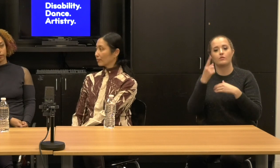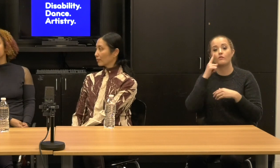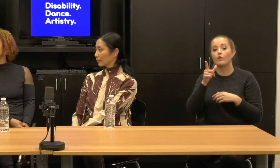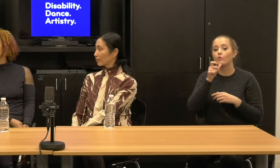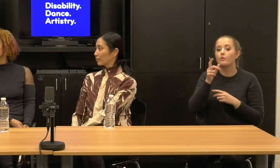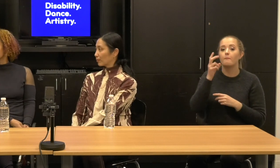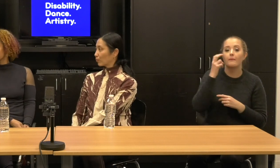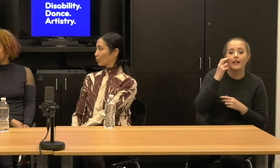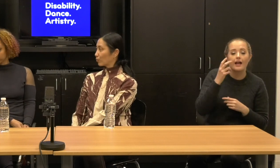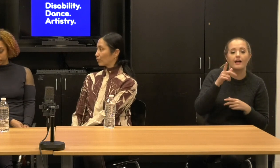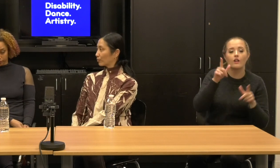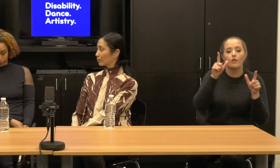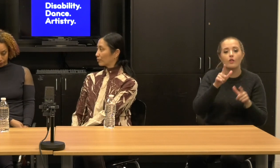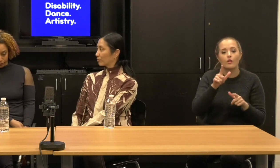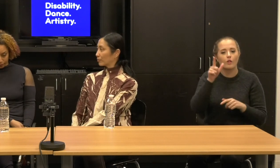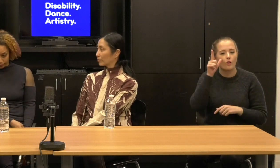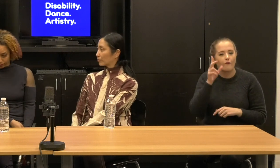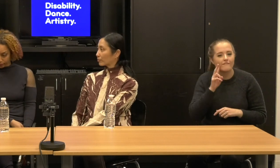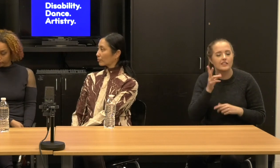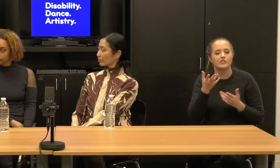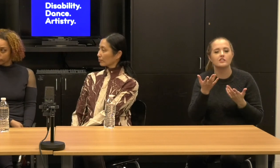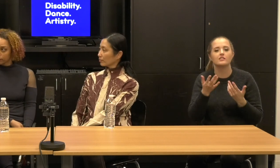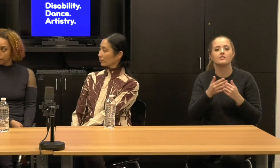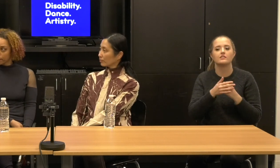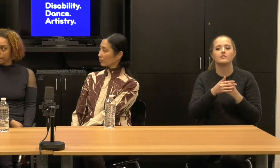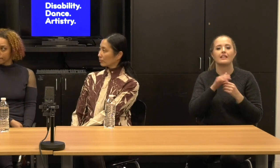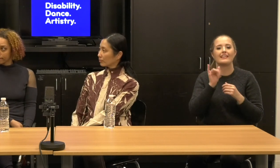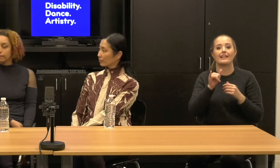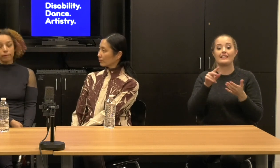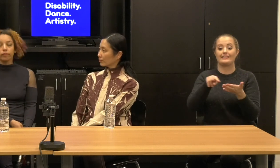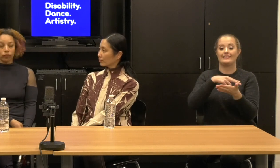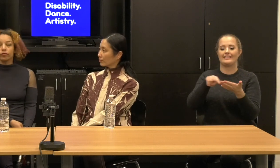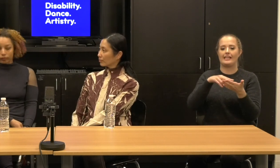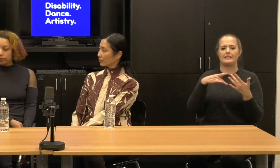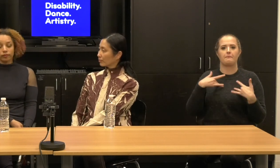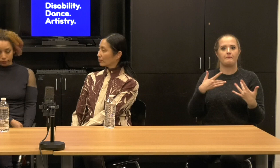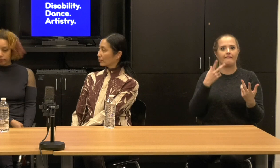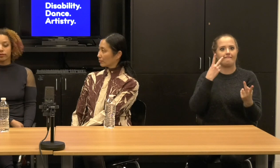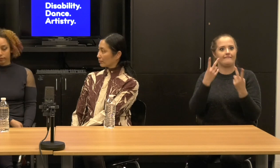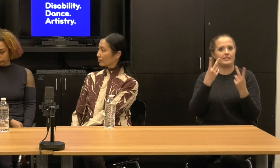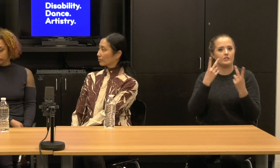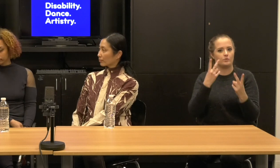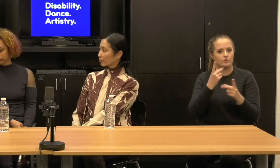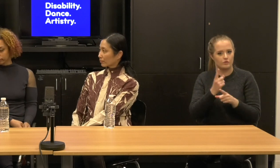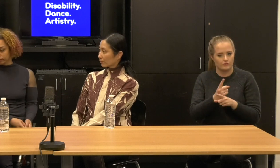So dance, It was traditionally a very visual art form, right?